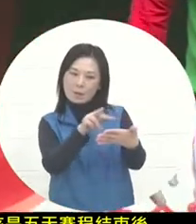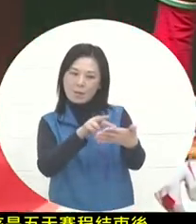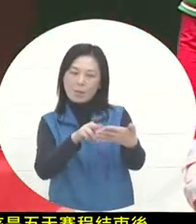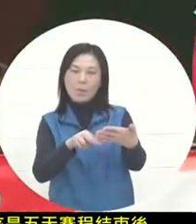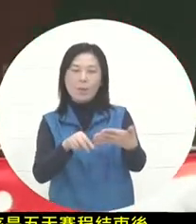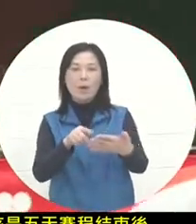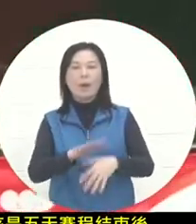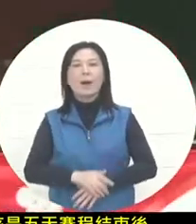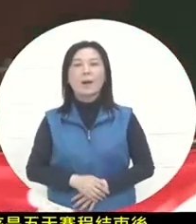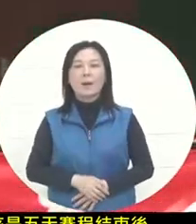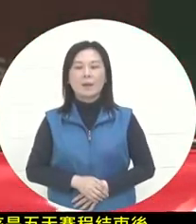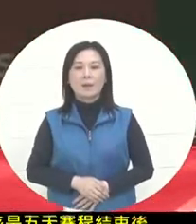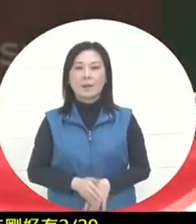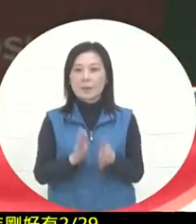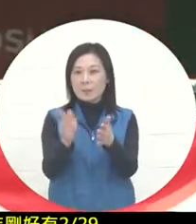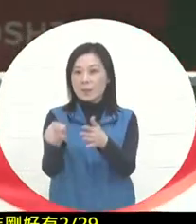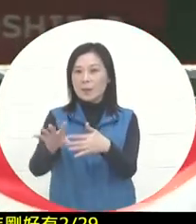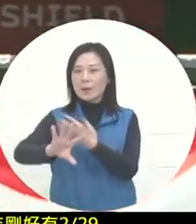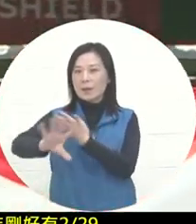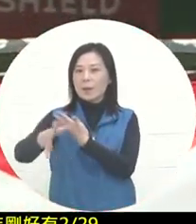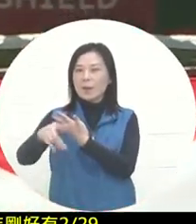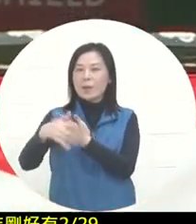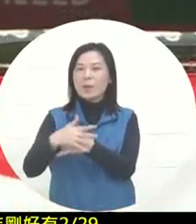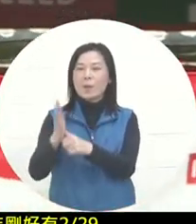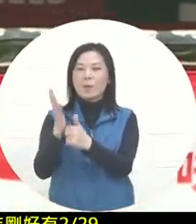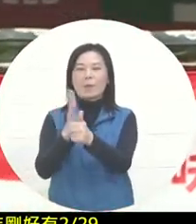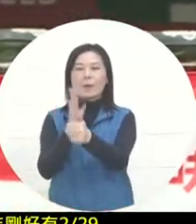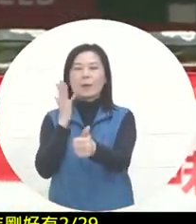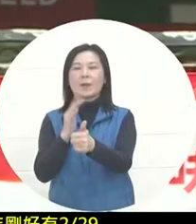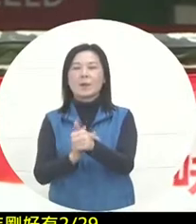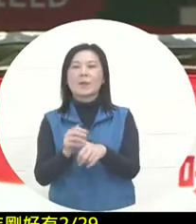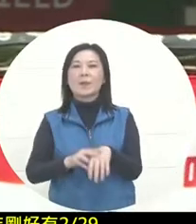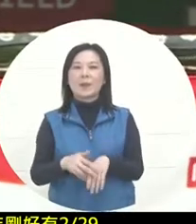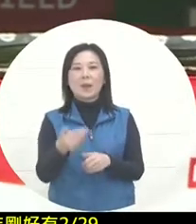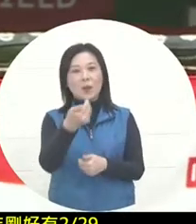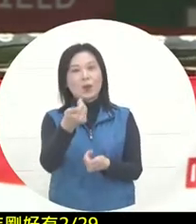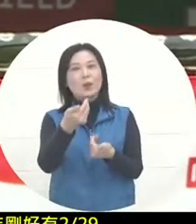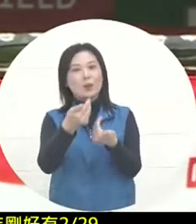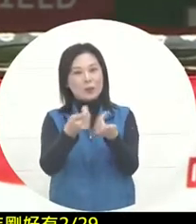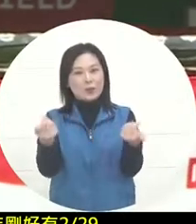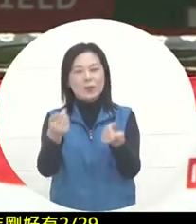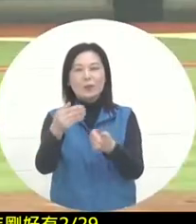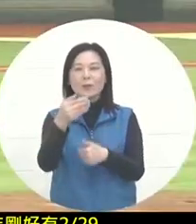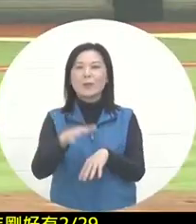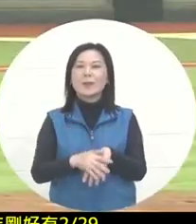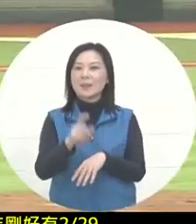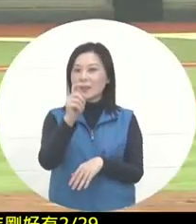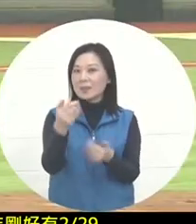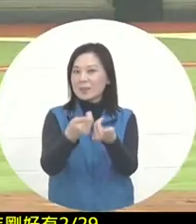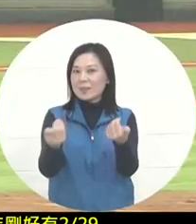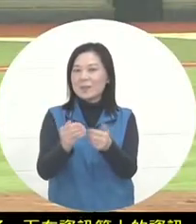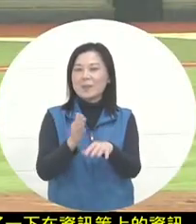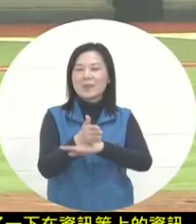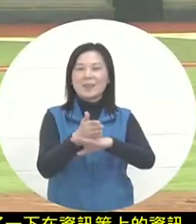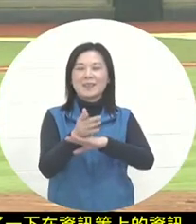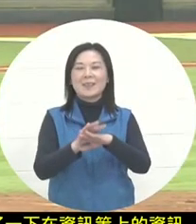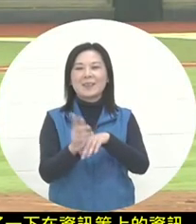has also specially arranged for these foreign teams to take a one-day trip to Jiufen Old Street and Shifen Station to experience